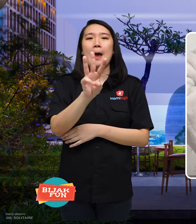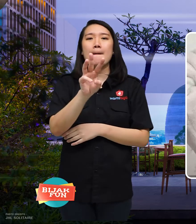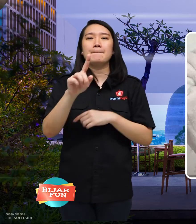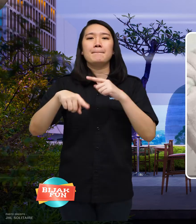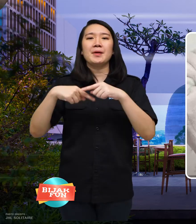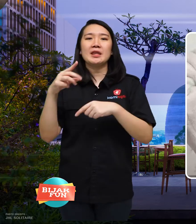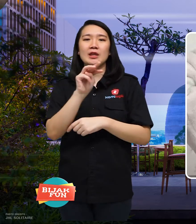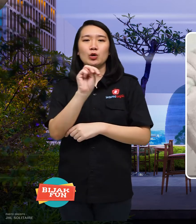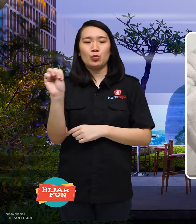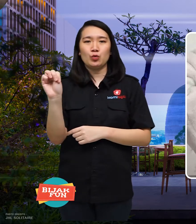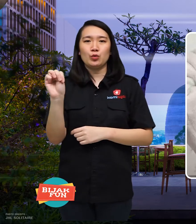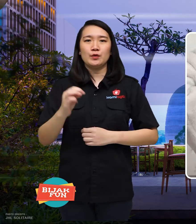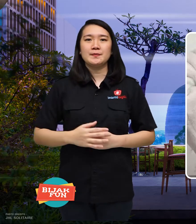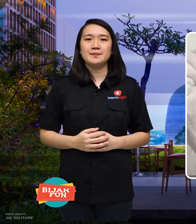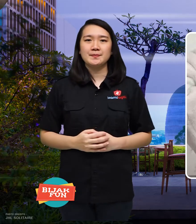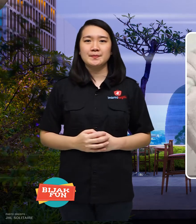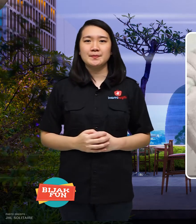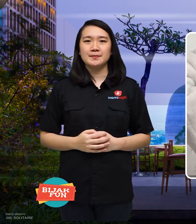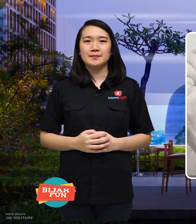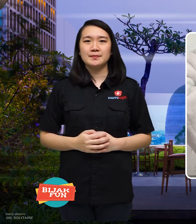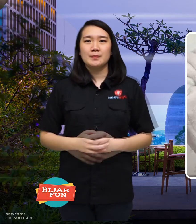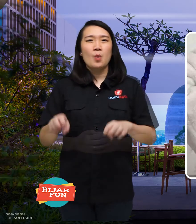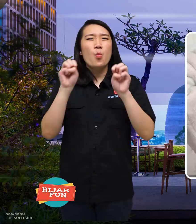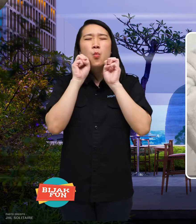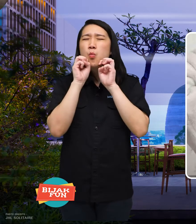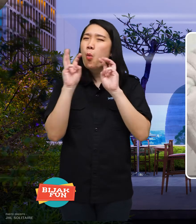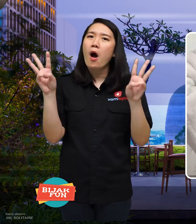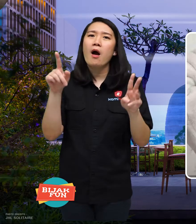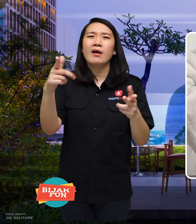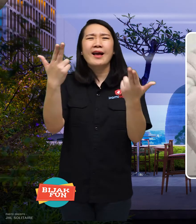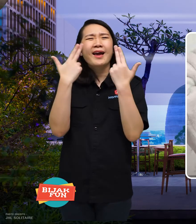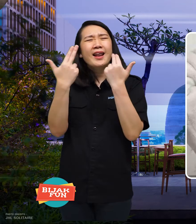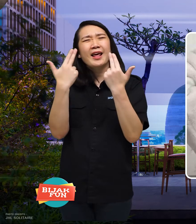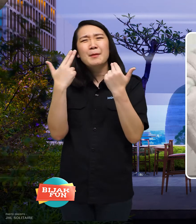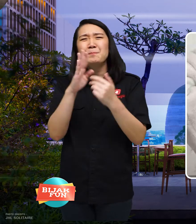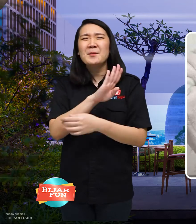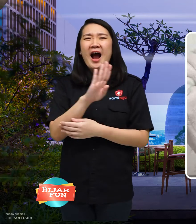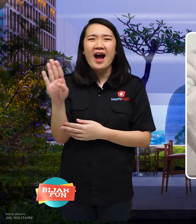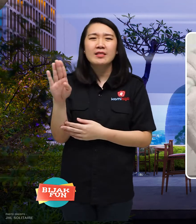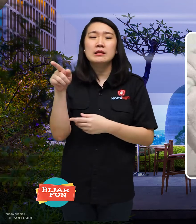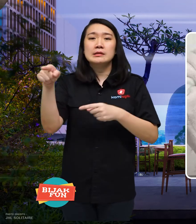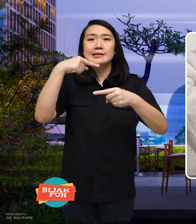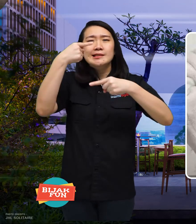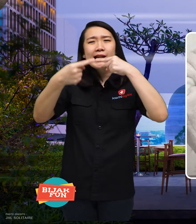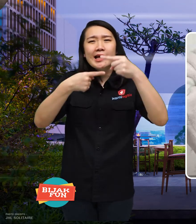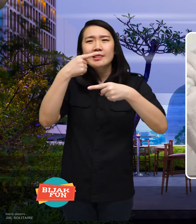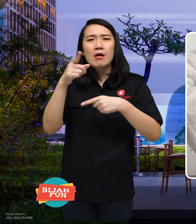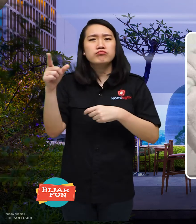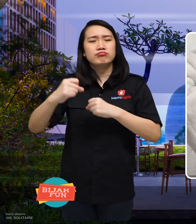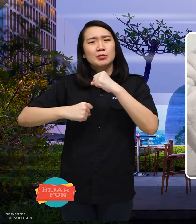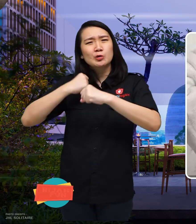Wow that's really cool, the story of the struggle she lived live to success.